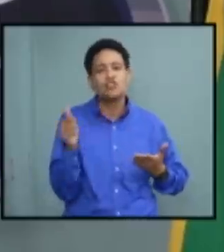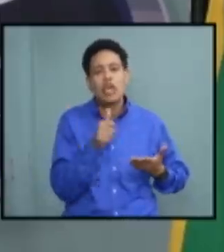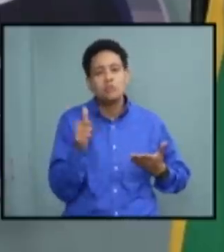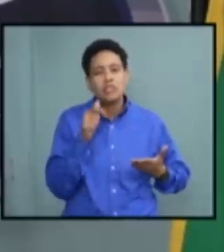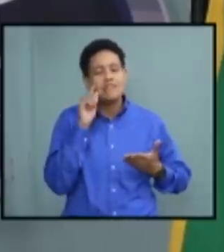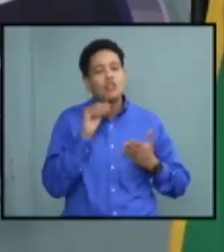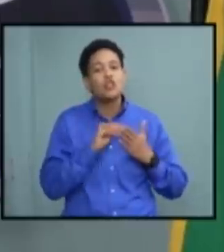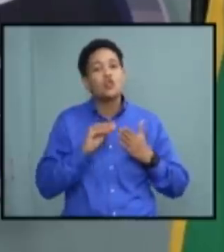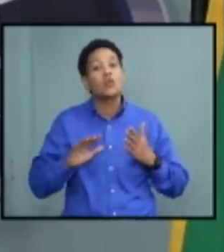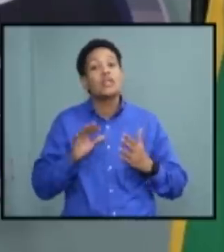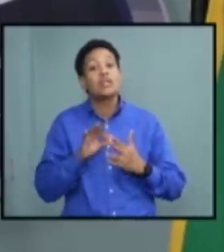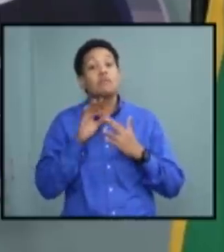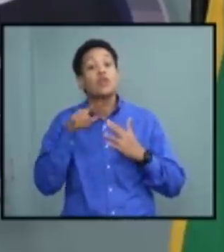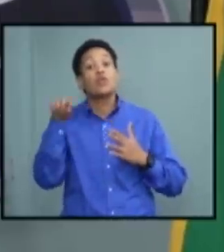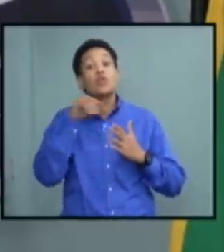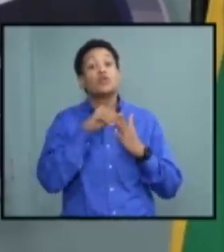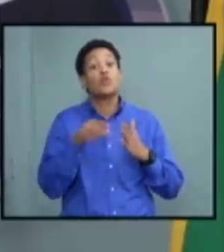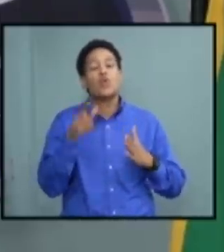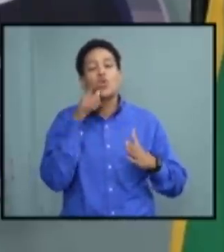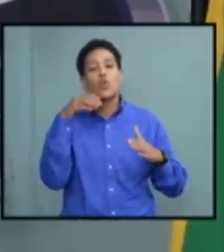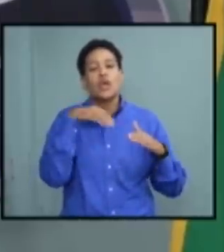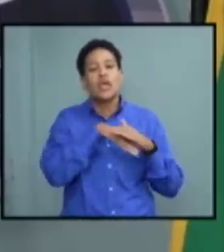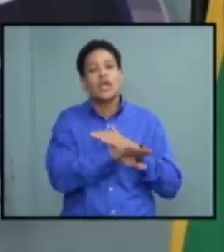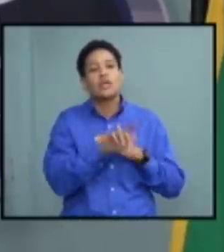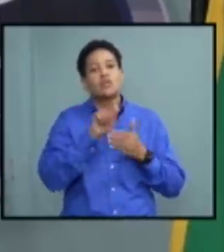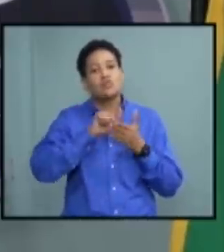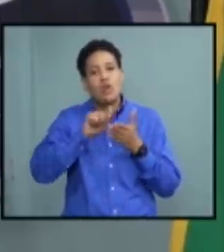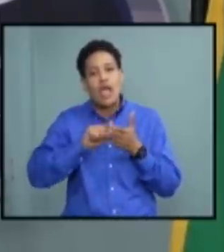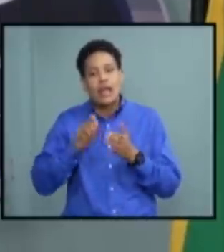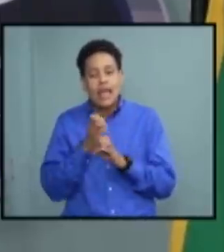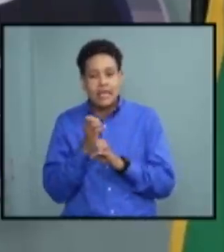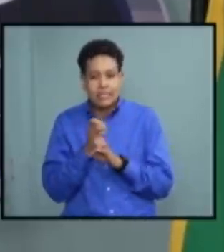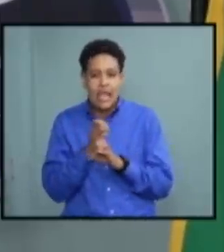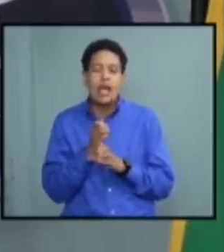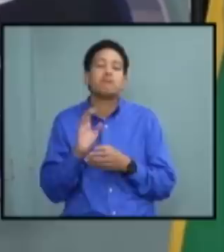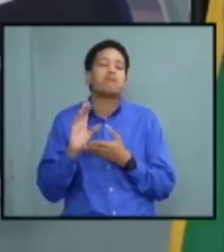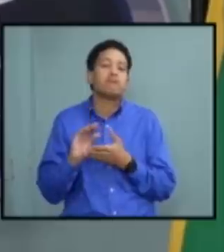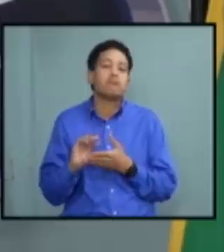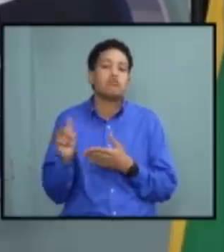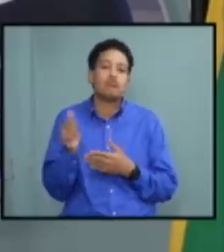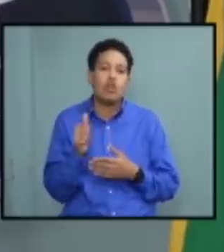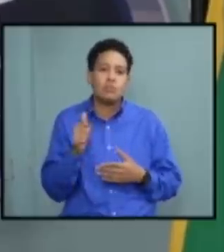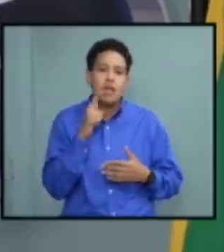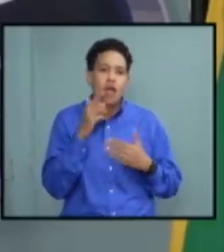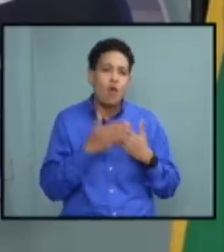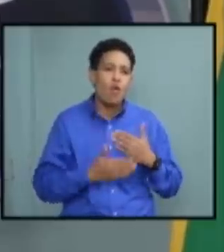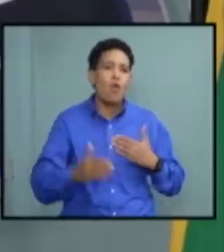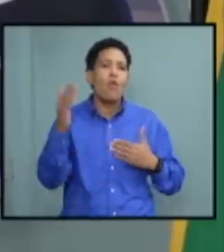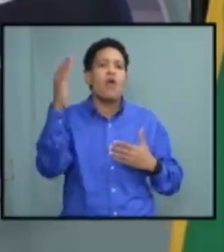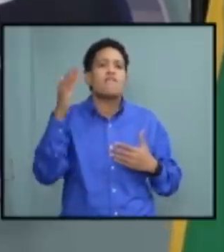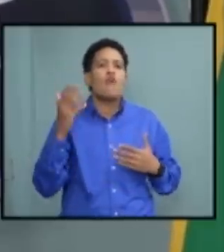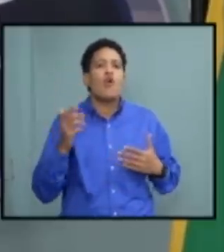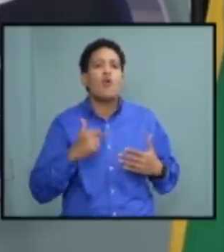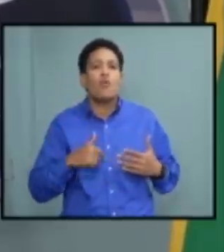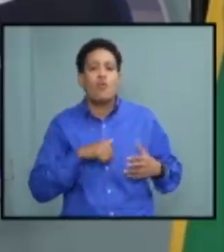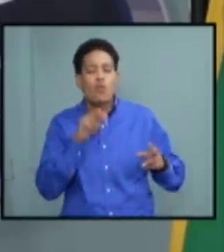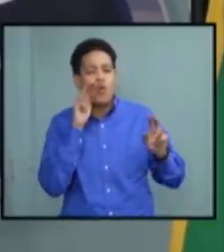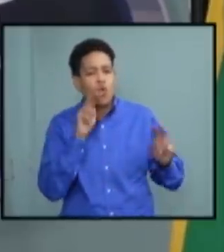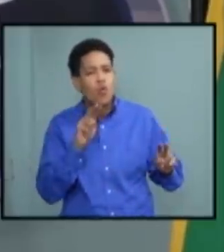especially those who are going to be coming in to write the exams and going forward we will look at the whole question of